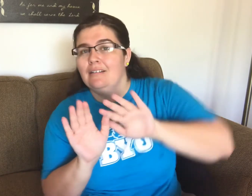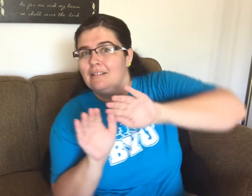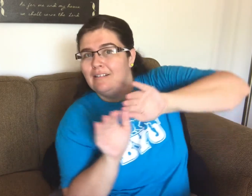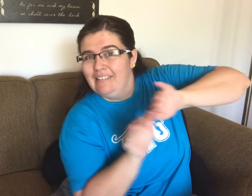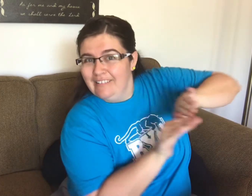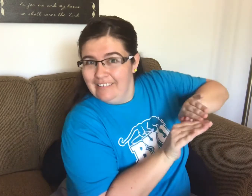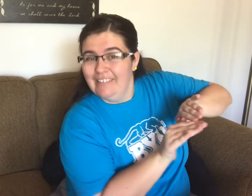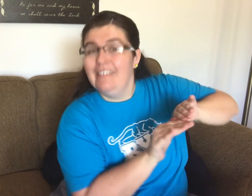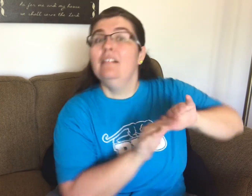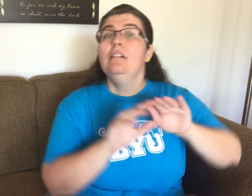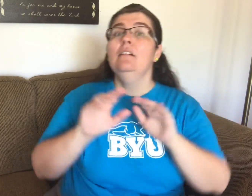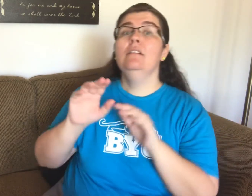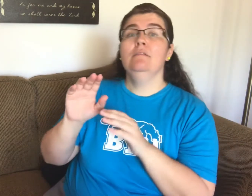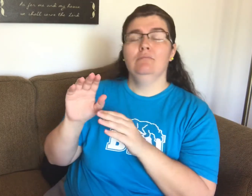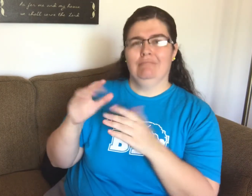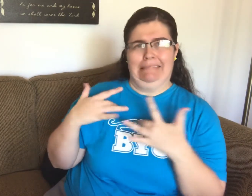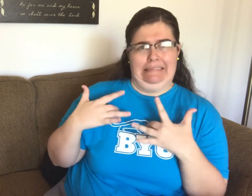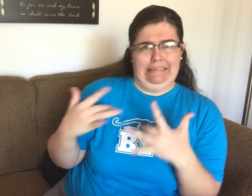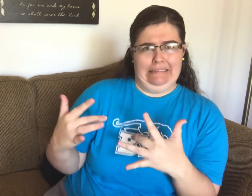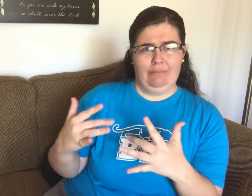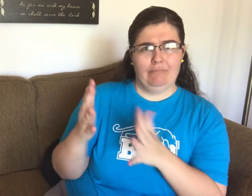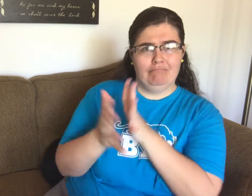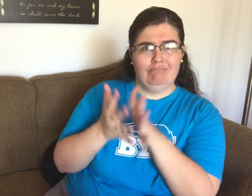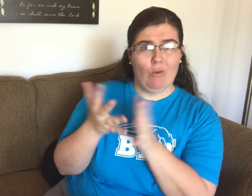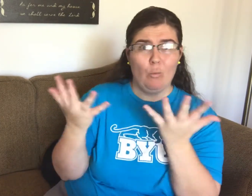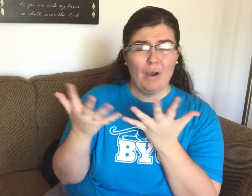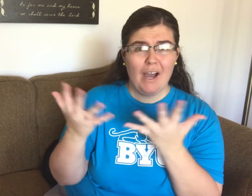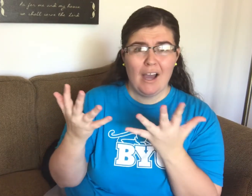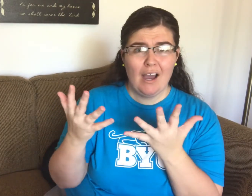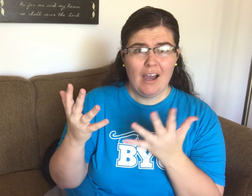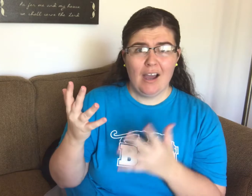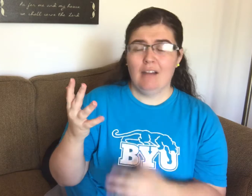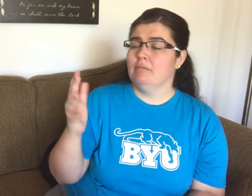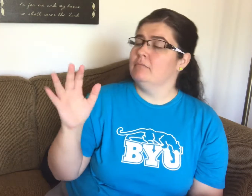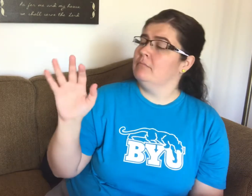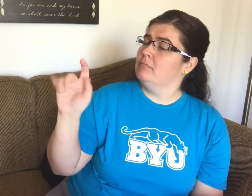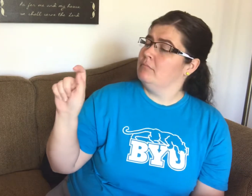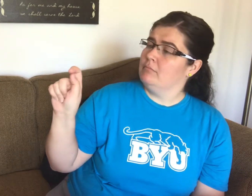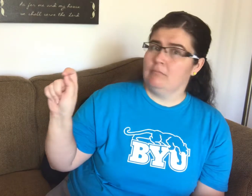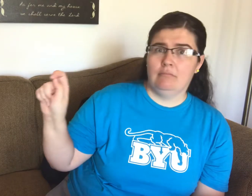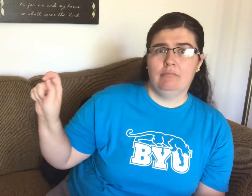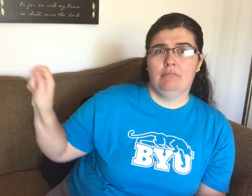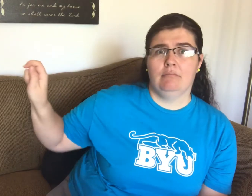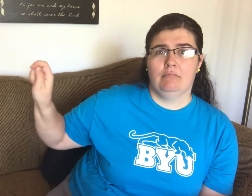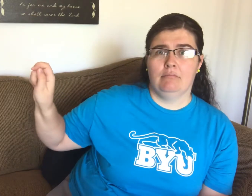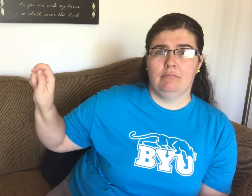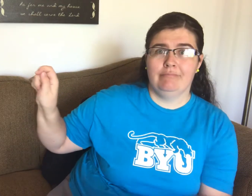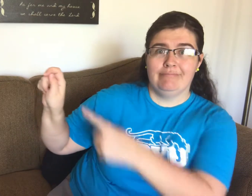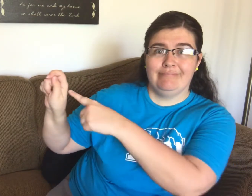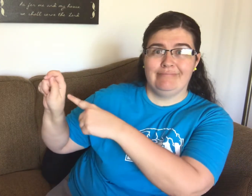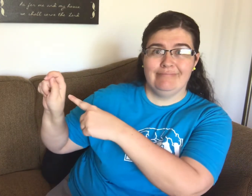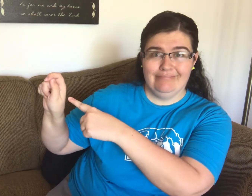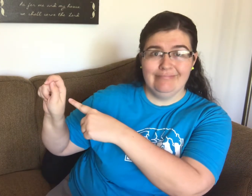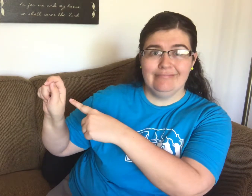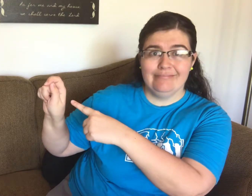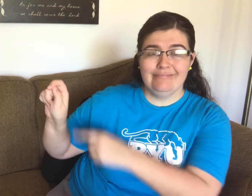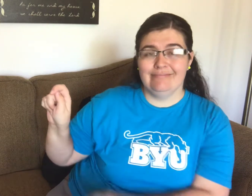so often other fingerspelled letters are used like